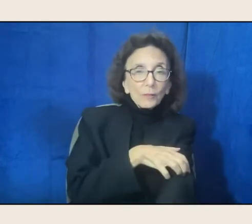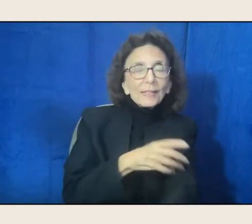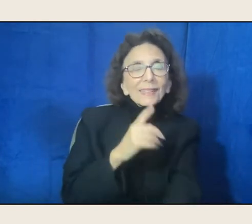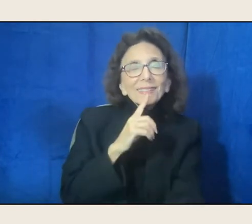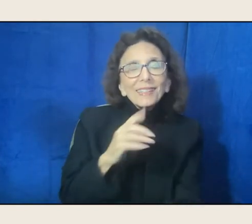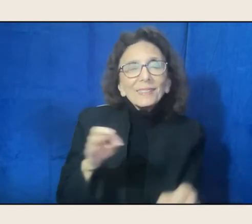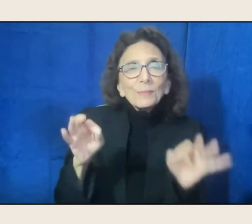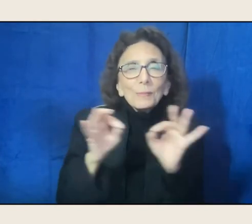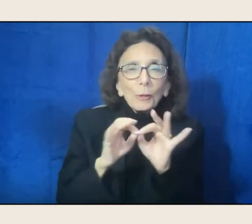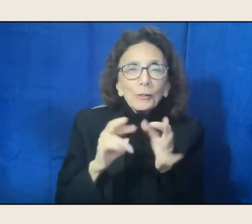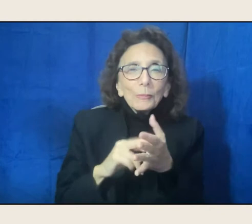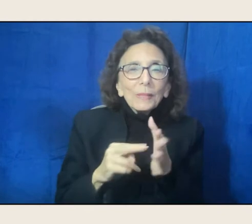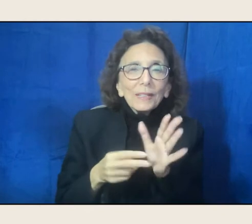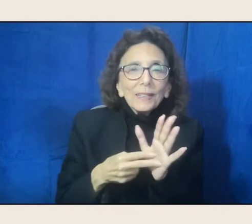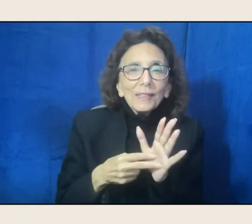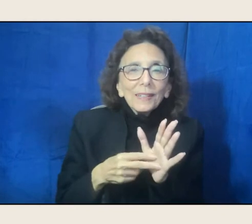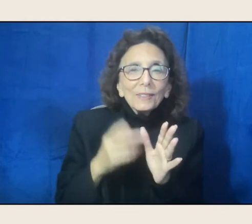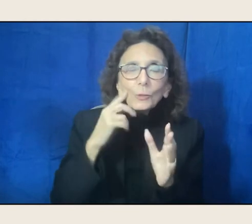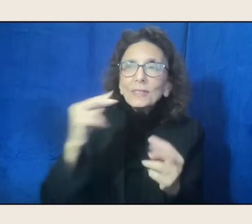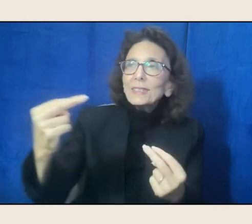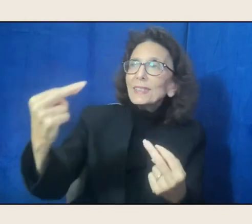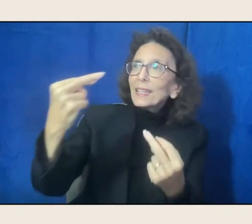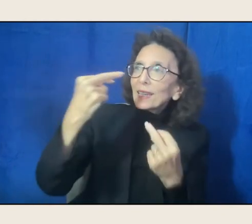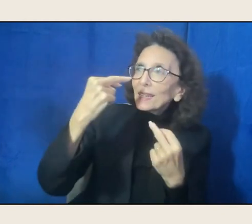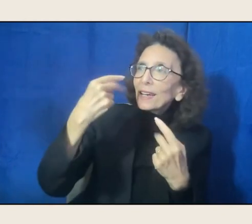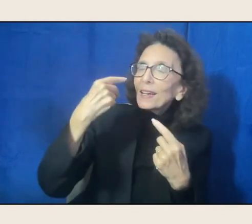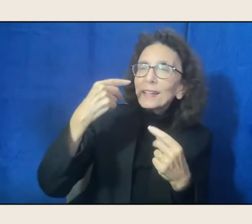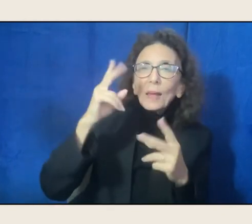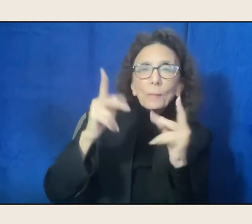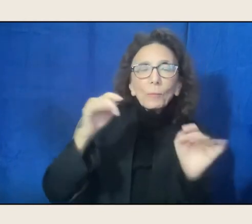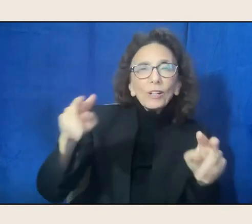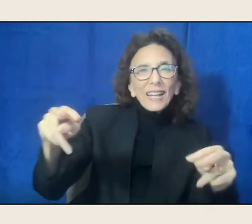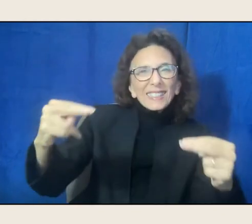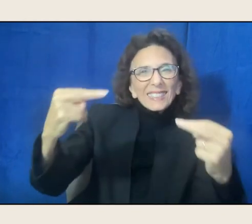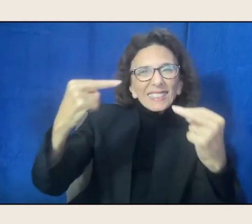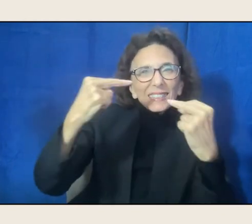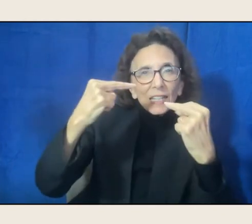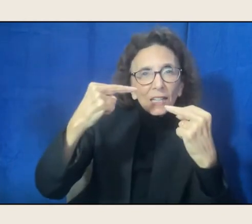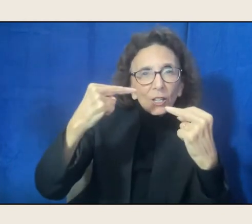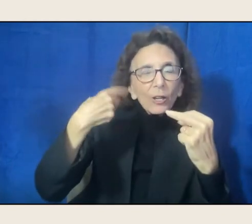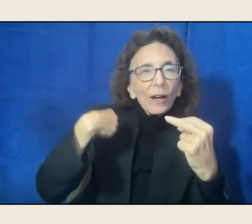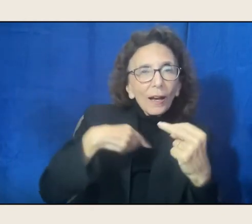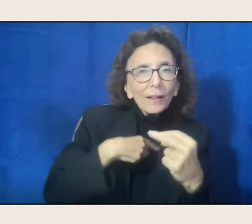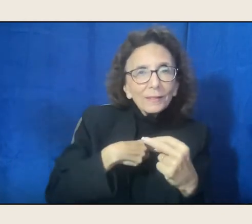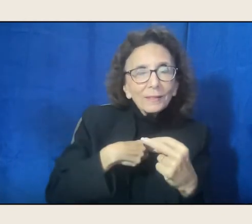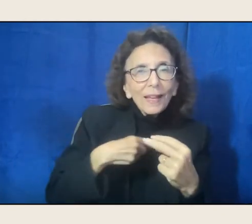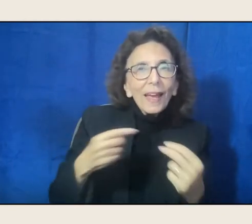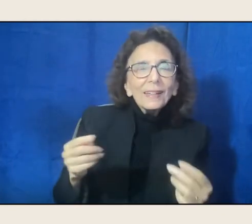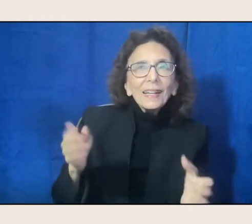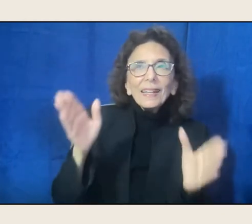that people could really see and hear us, as human beings. As human beings, not stereotypes.